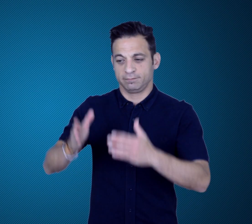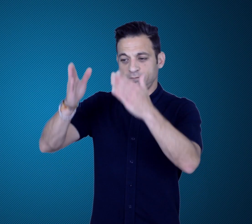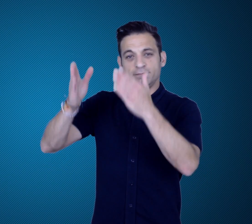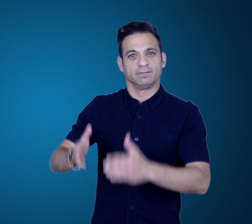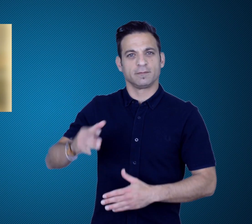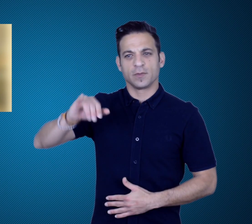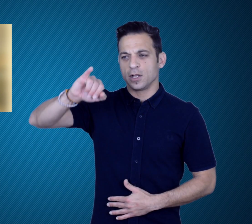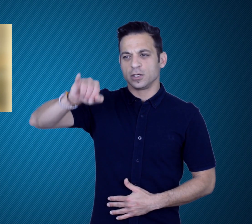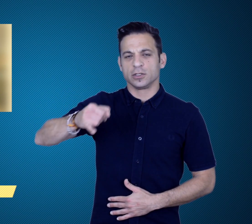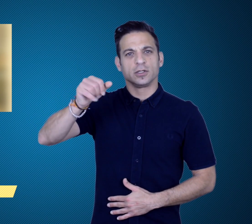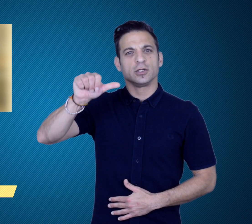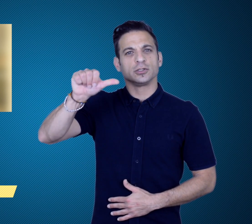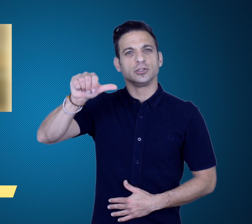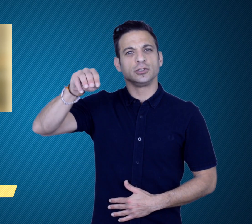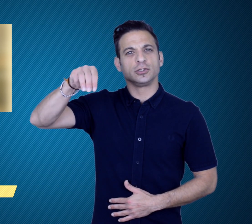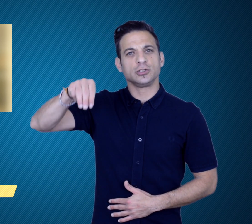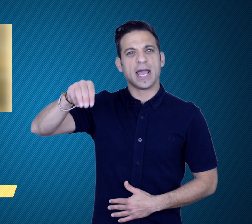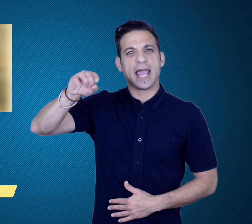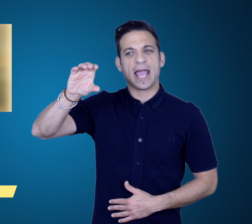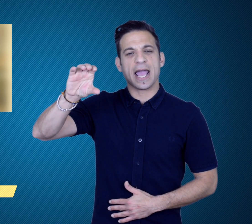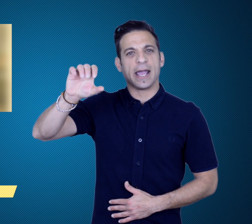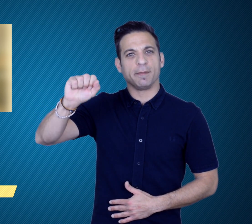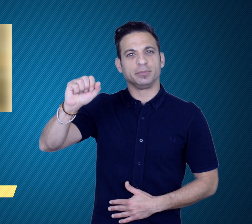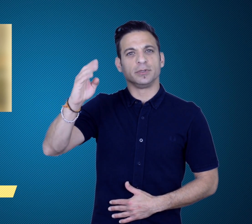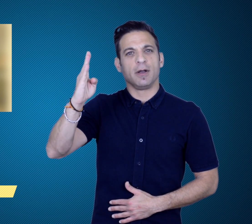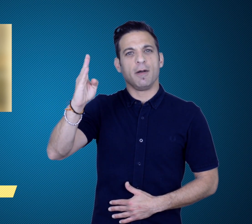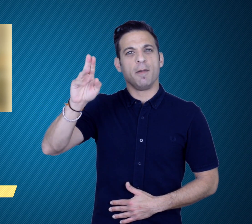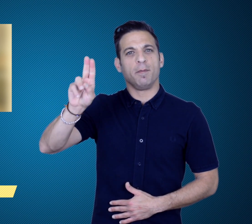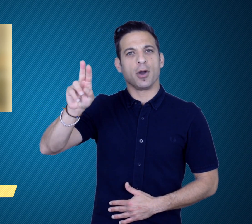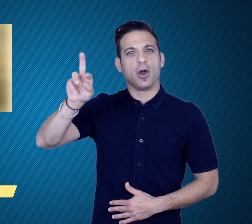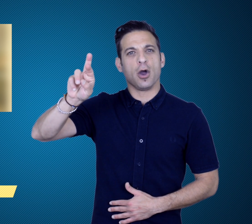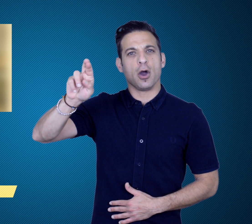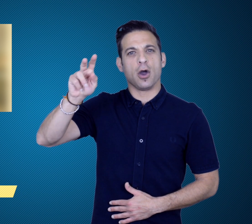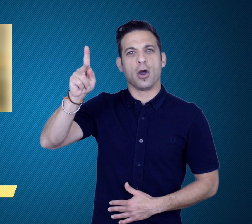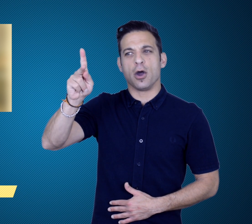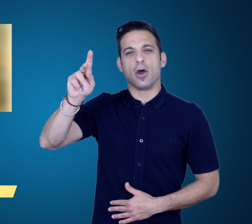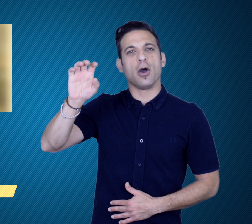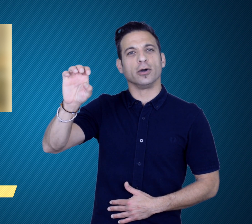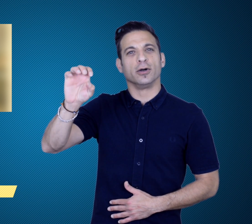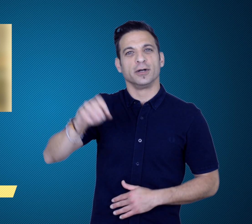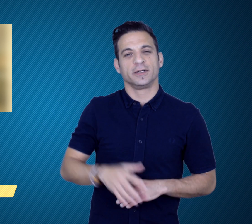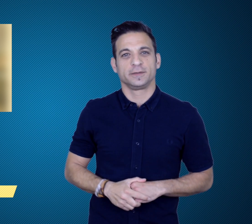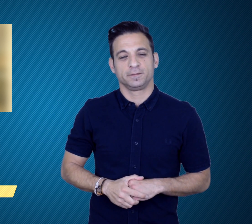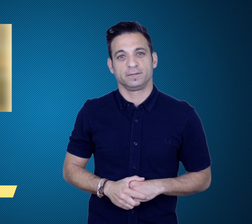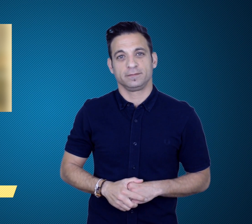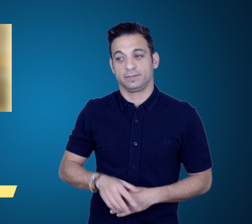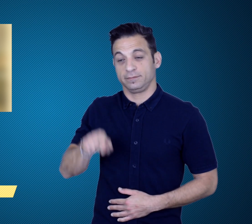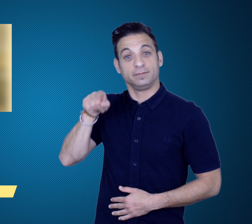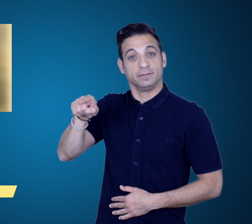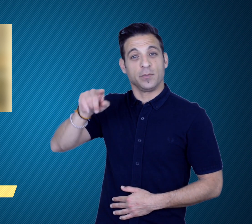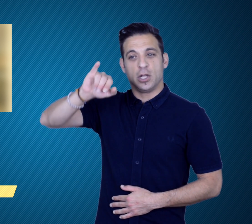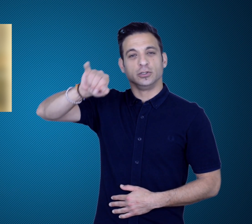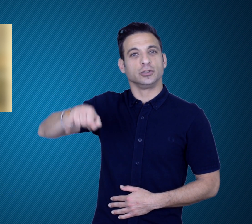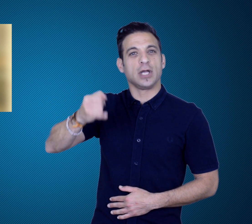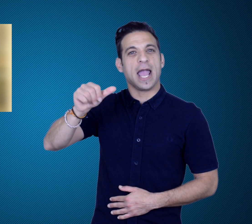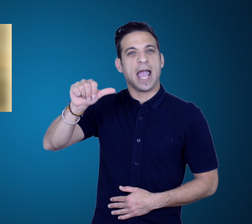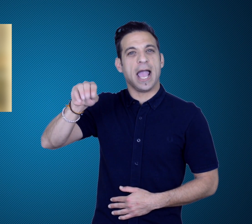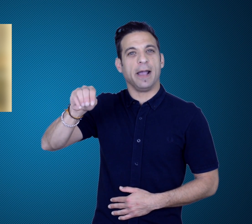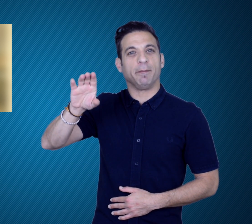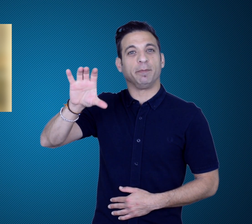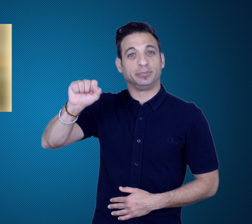James Burke who was a Deaf and one of England’s earliest